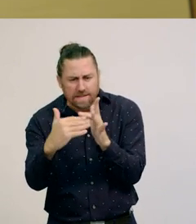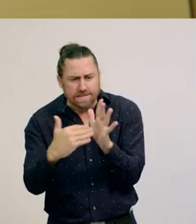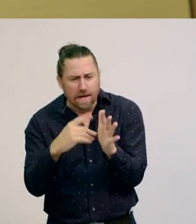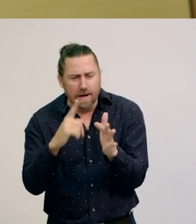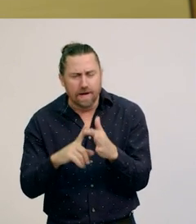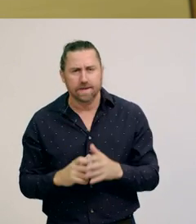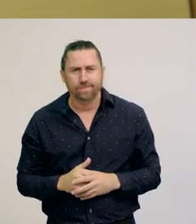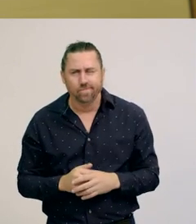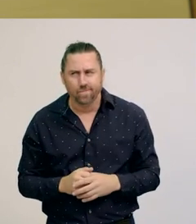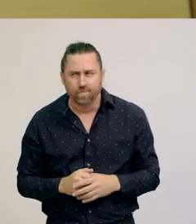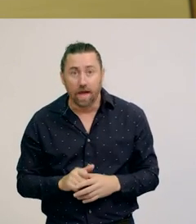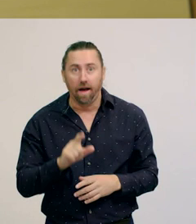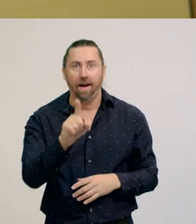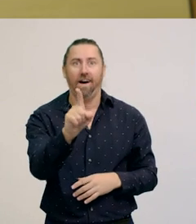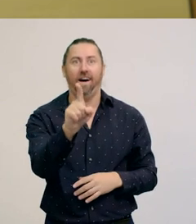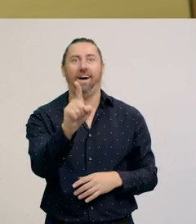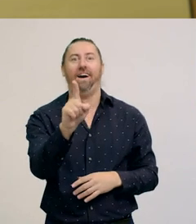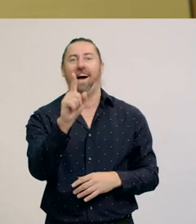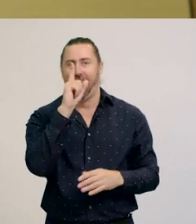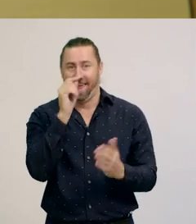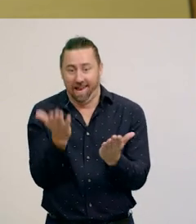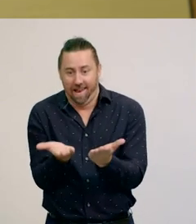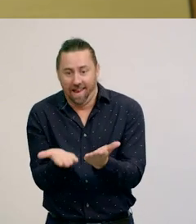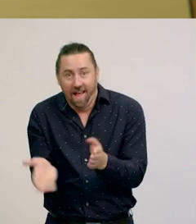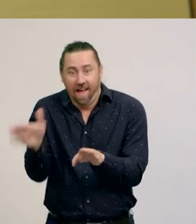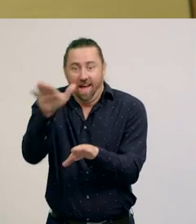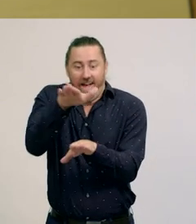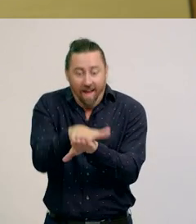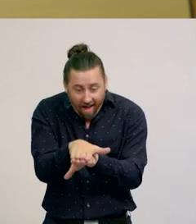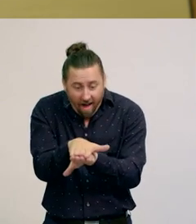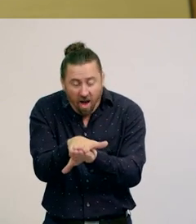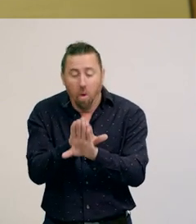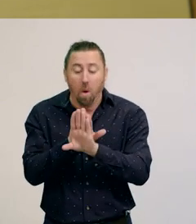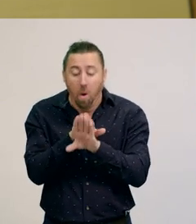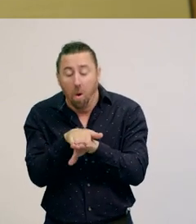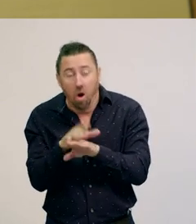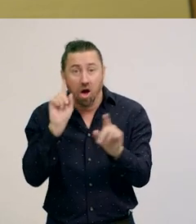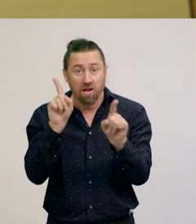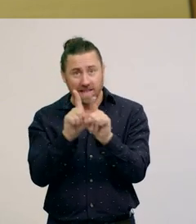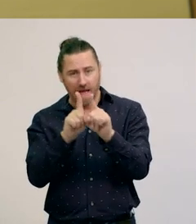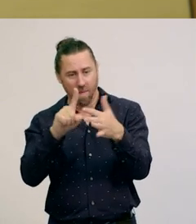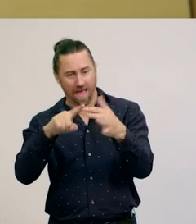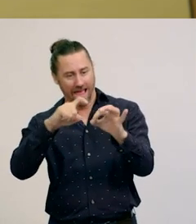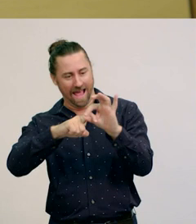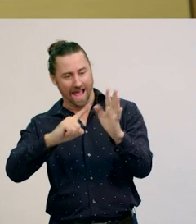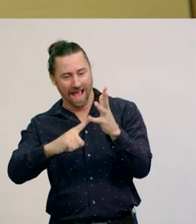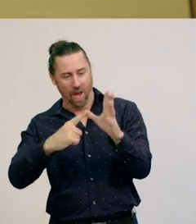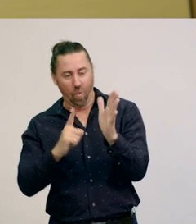I know! I will place one part on top of the other, to check if they are equal parts.